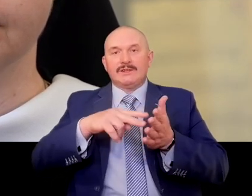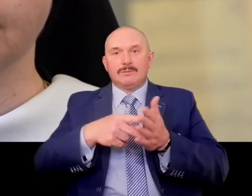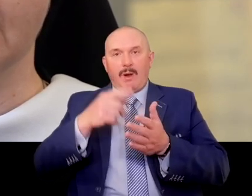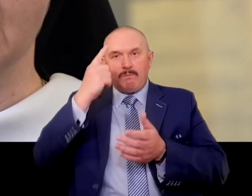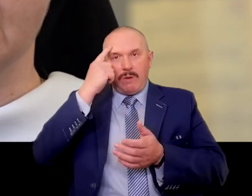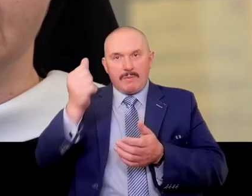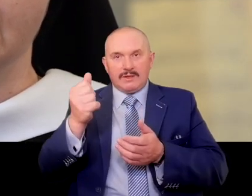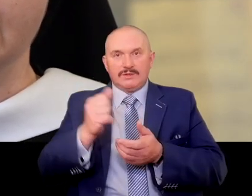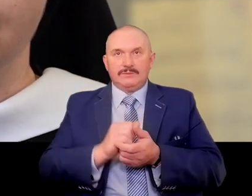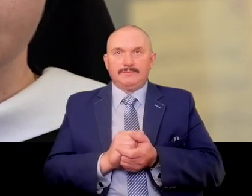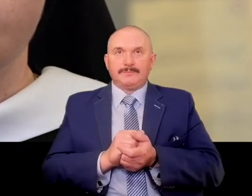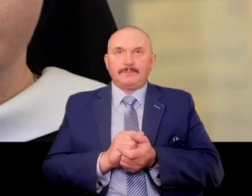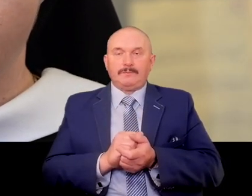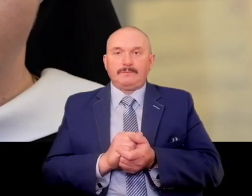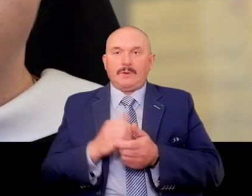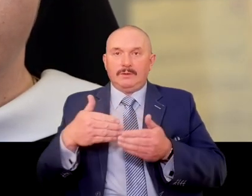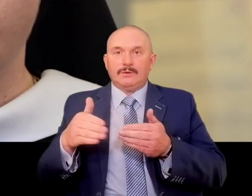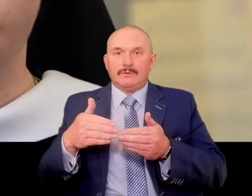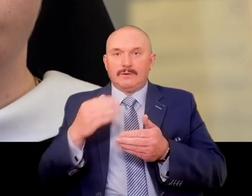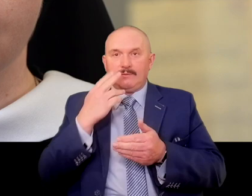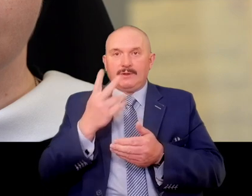The sisters wanted very much to go with her,